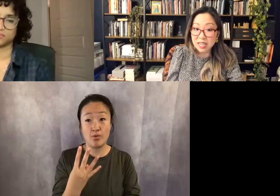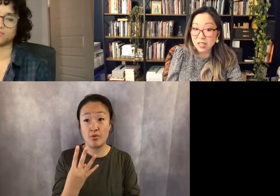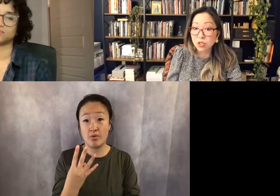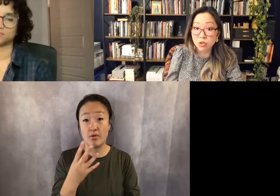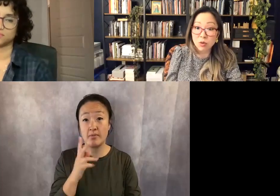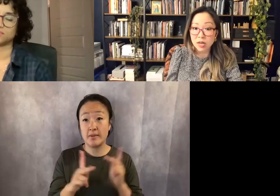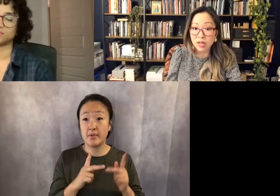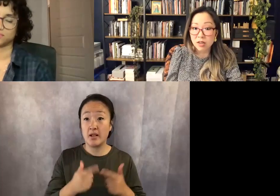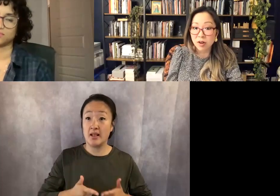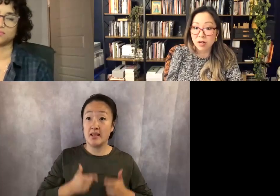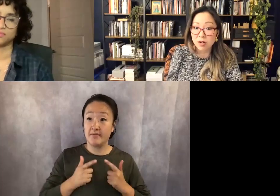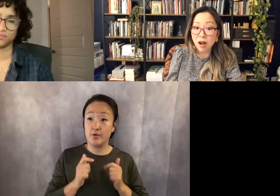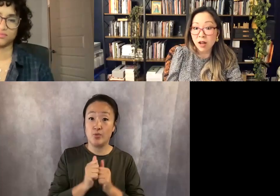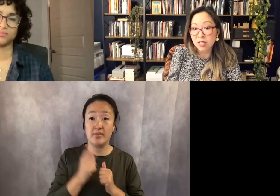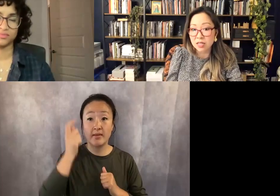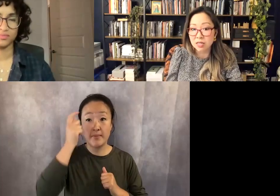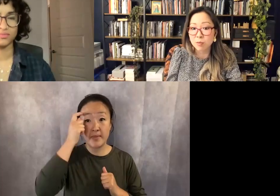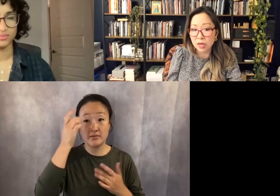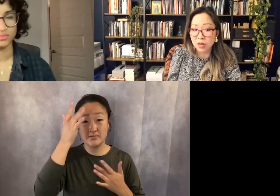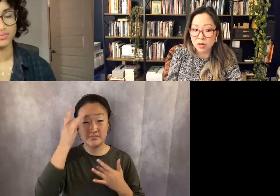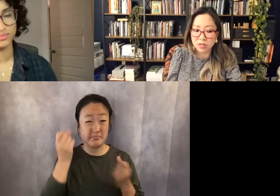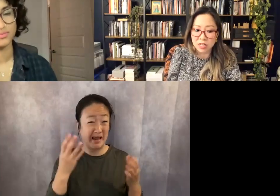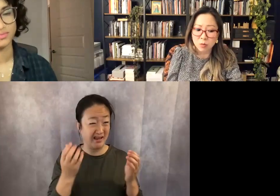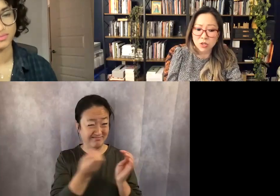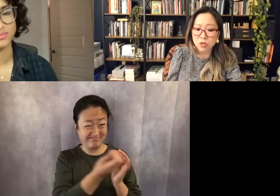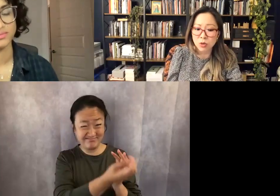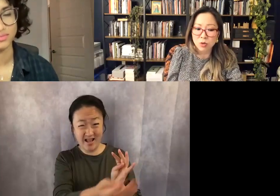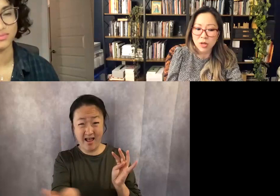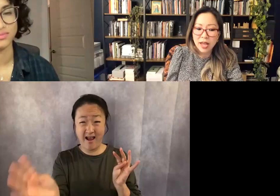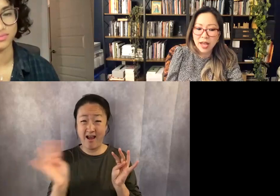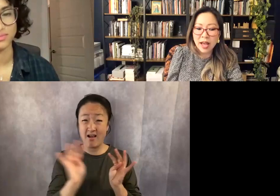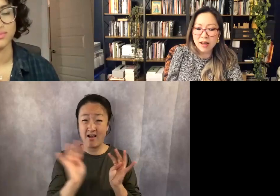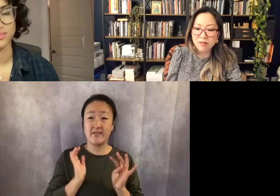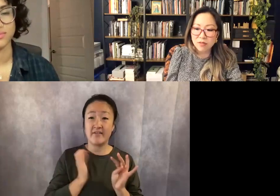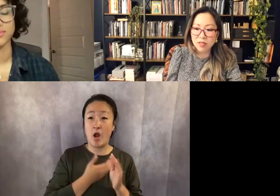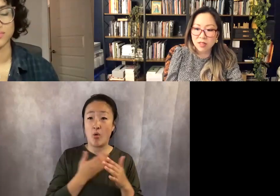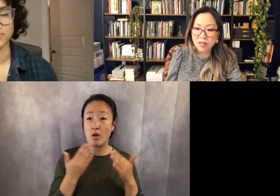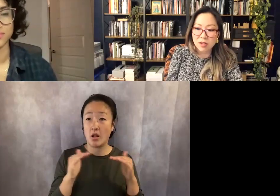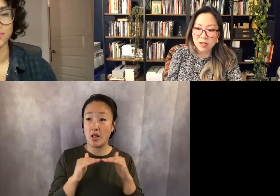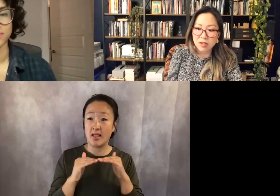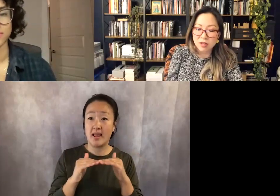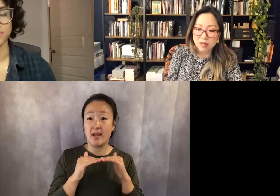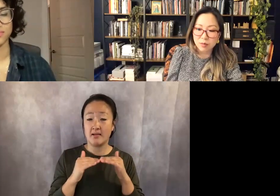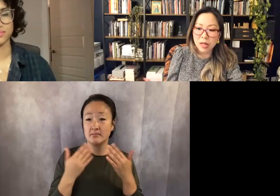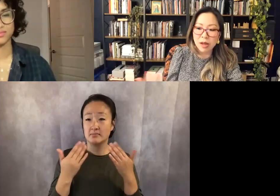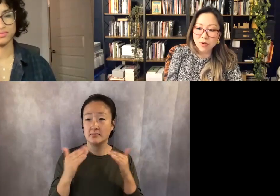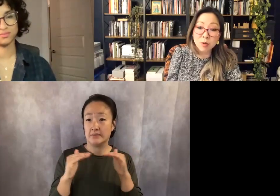That's like so many of our colleagues and peers, and we just don't have the platform